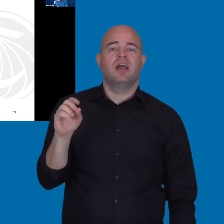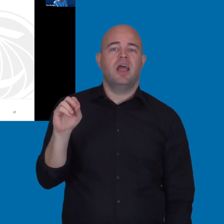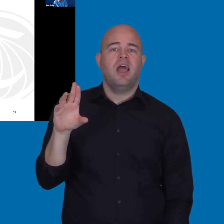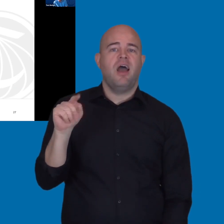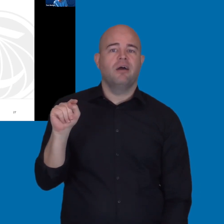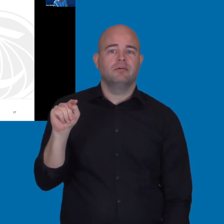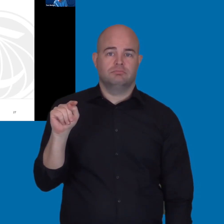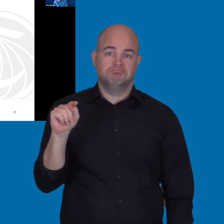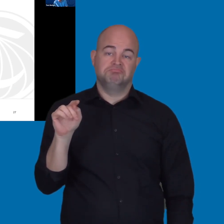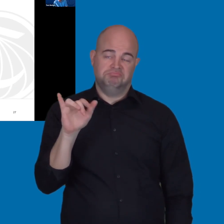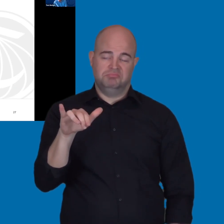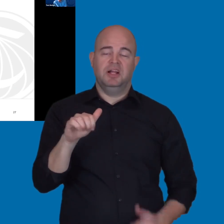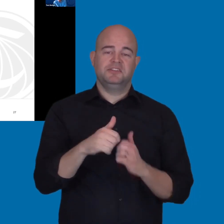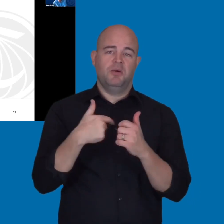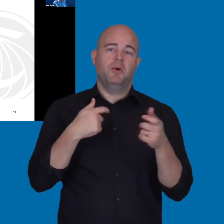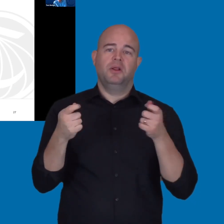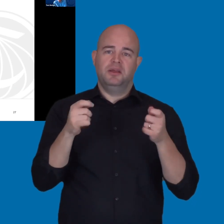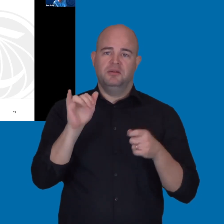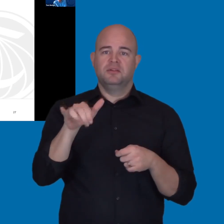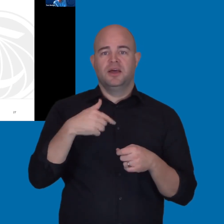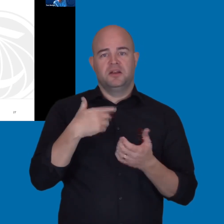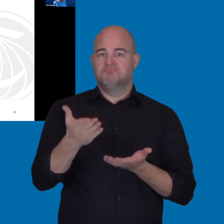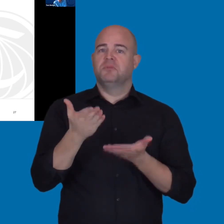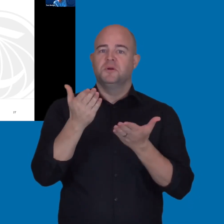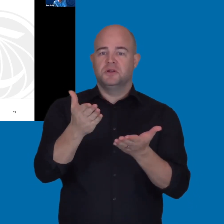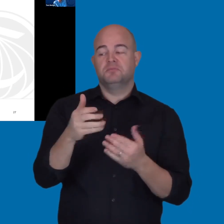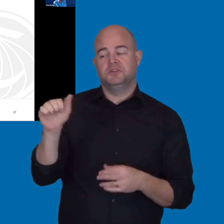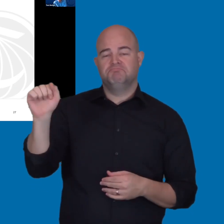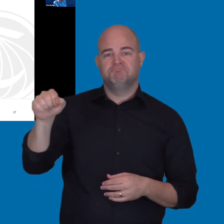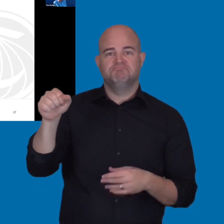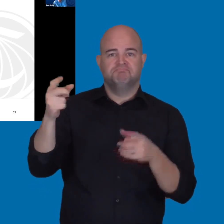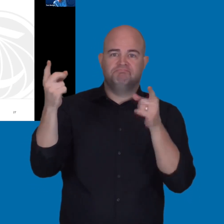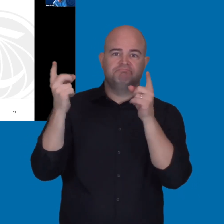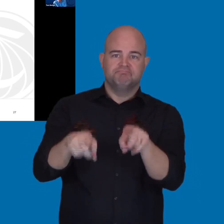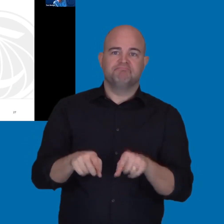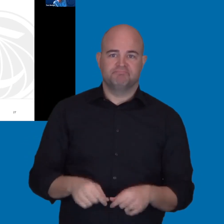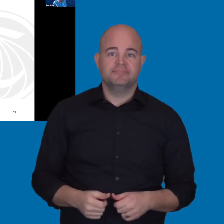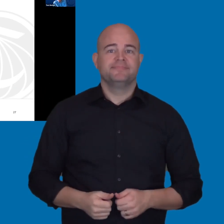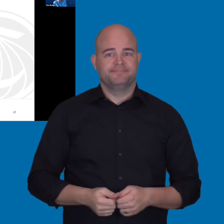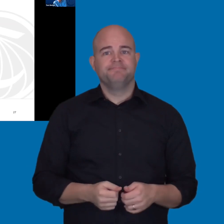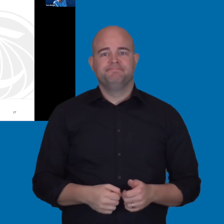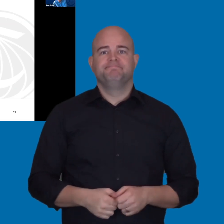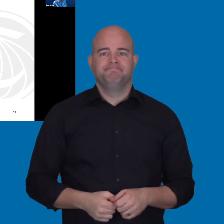of a VPAT. You don't submit it, you're out. So, that's how I would handle that and recommend that.